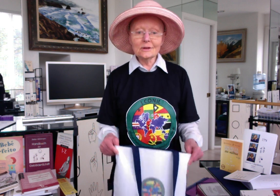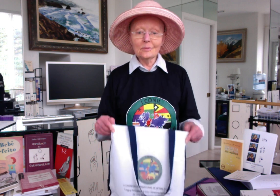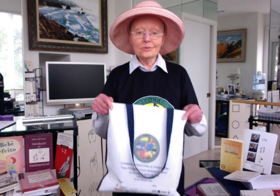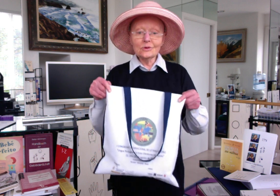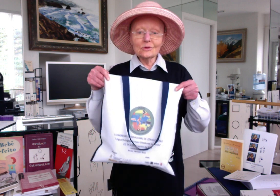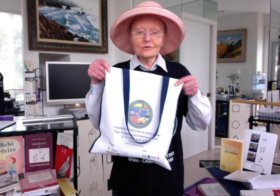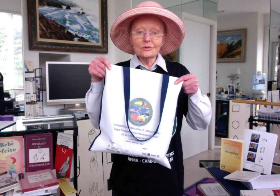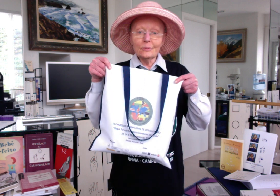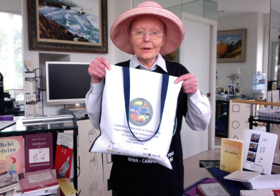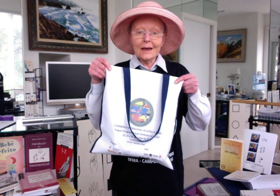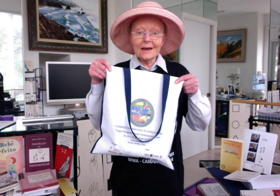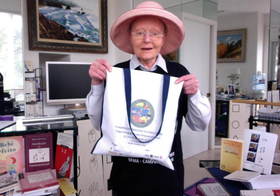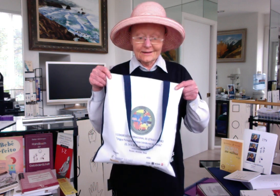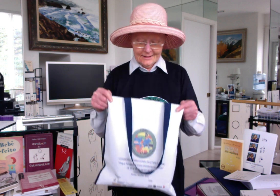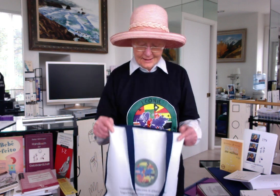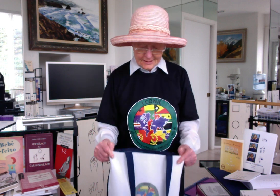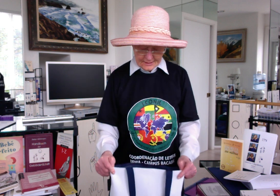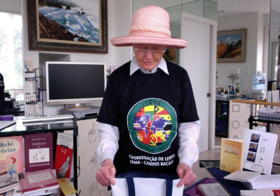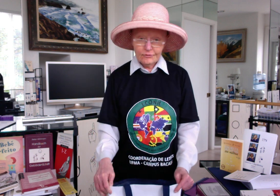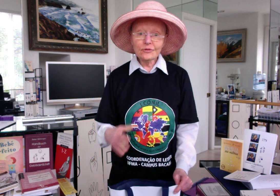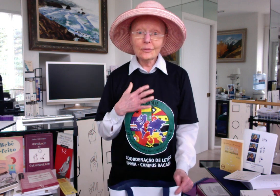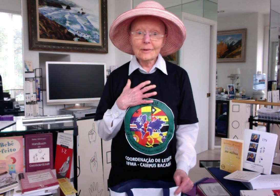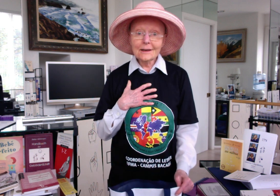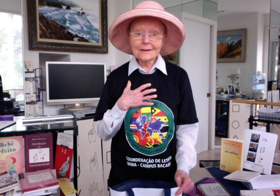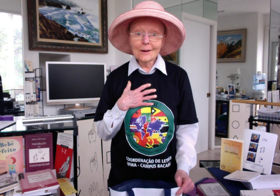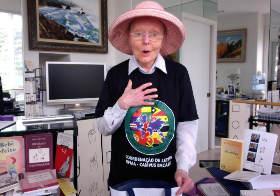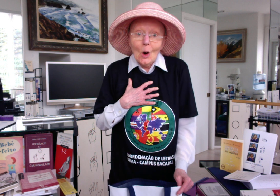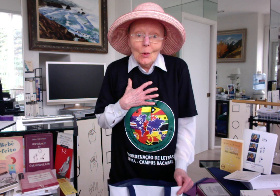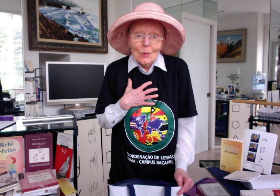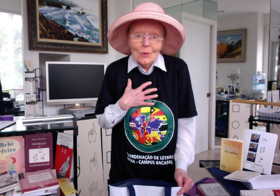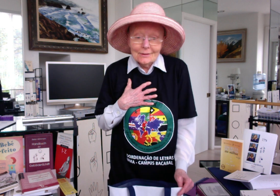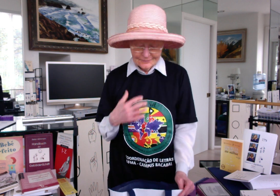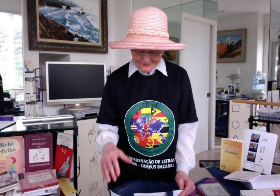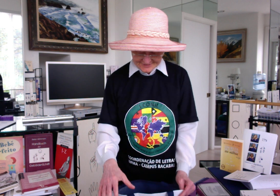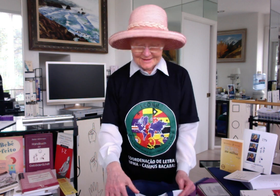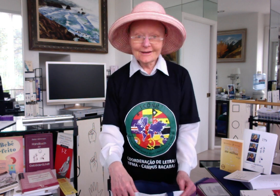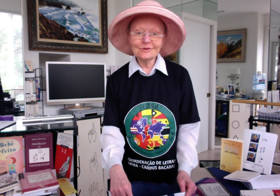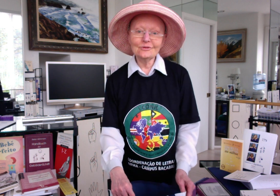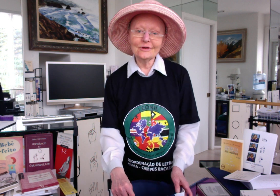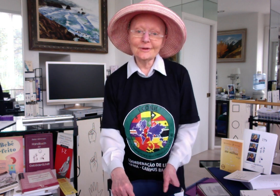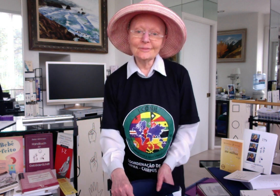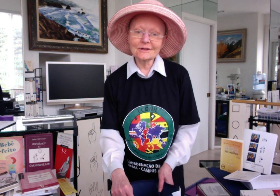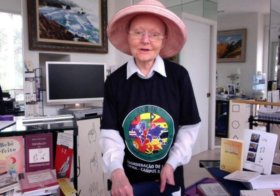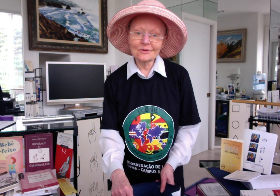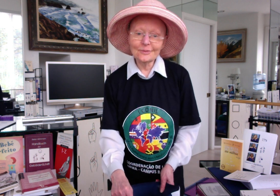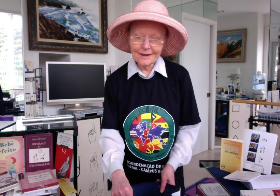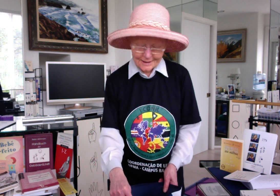beautiful bag for me. Oh, thank you very much everybody!